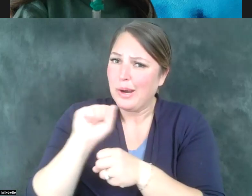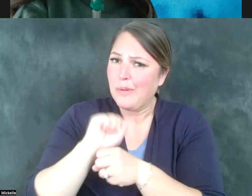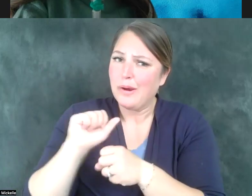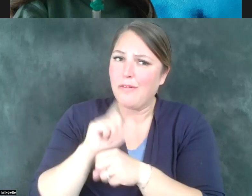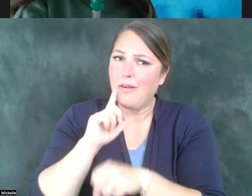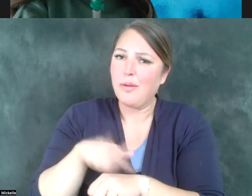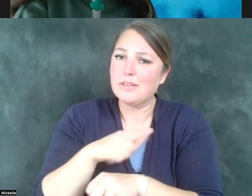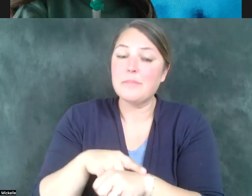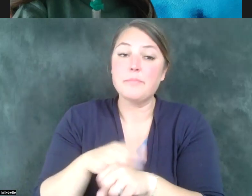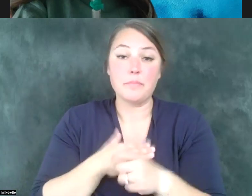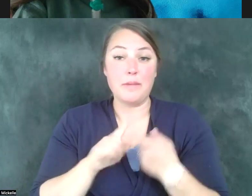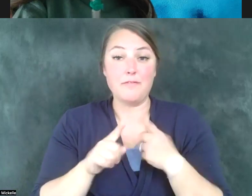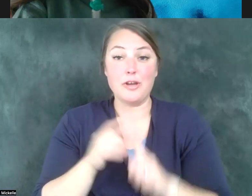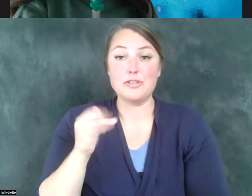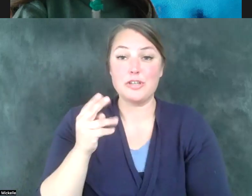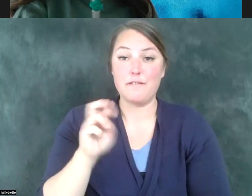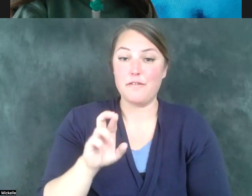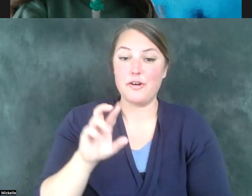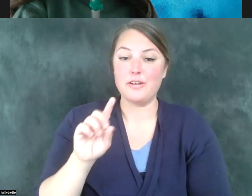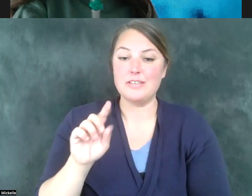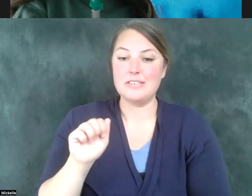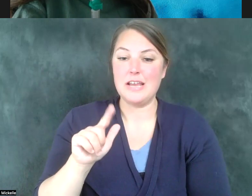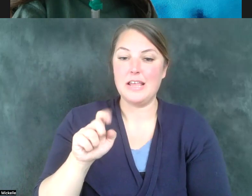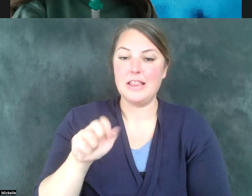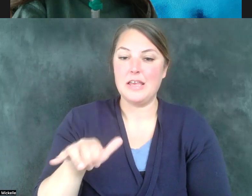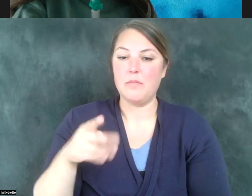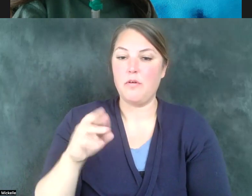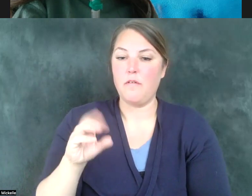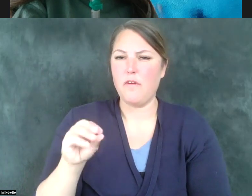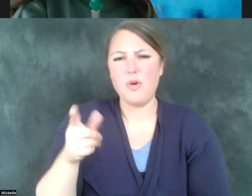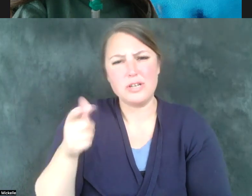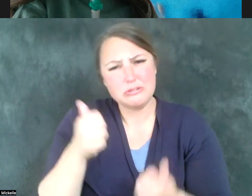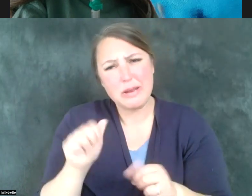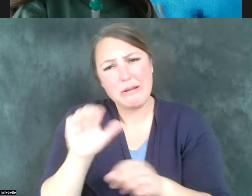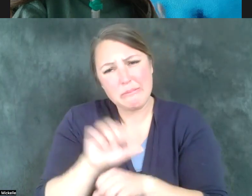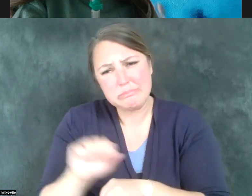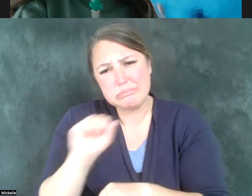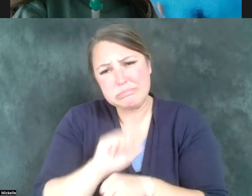My friend, Jennifer Daily Provo, has worked on it and tried to get greater funding for it. It's a slow, it's a real